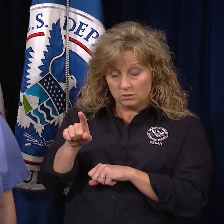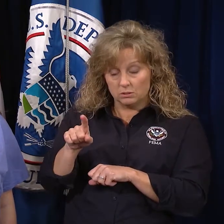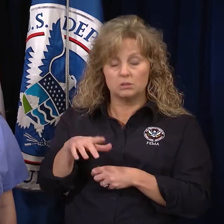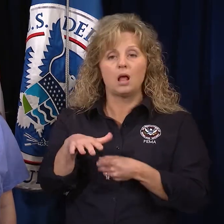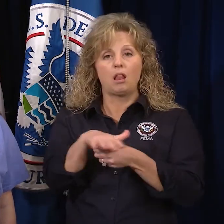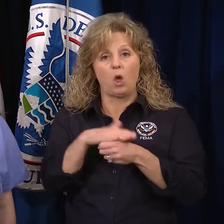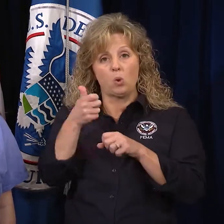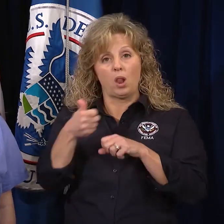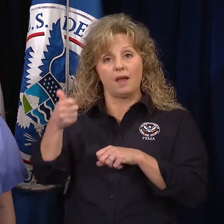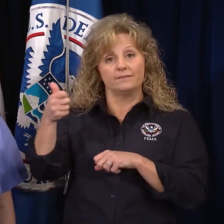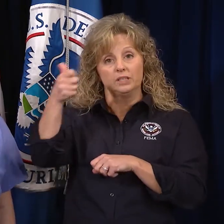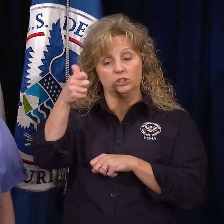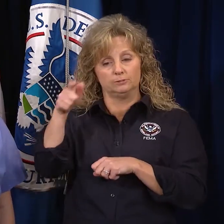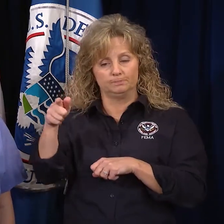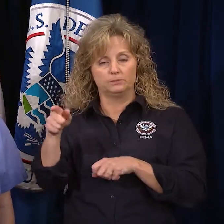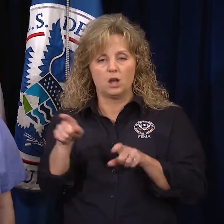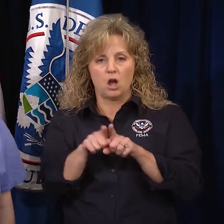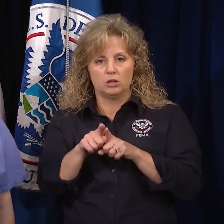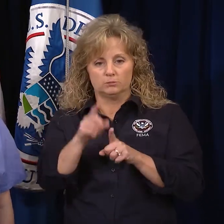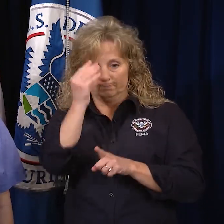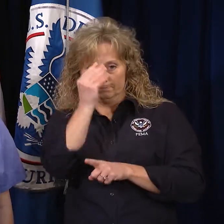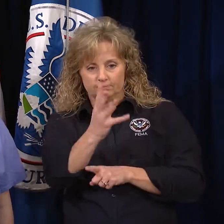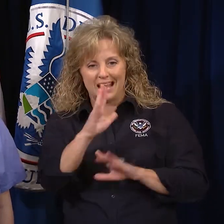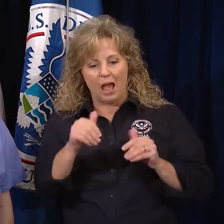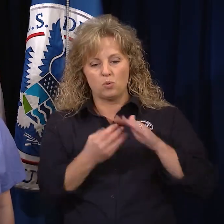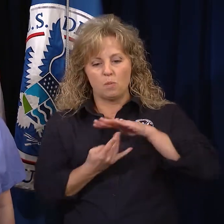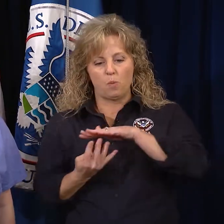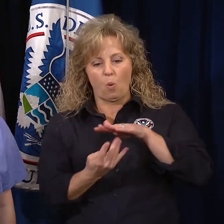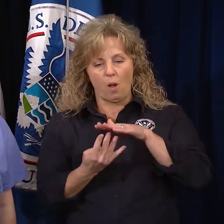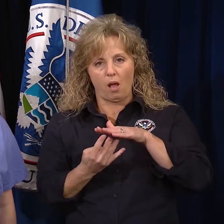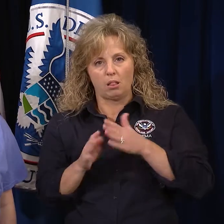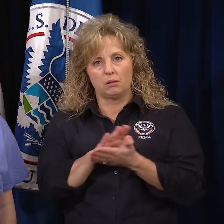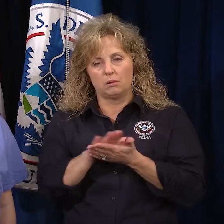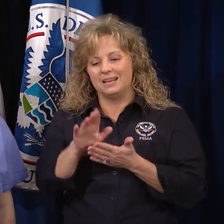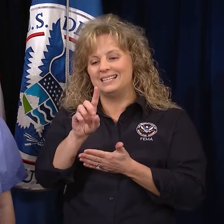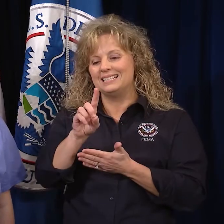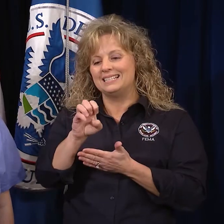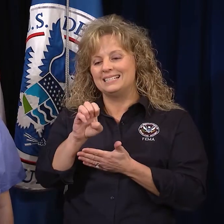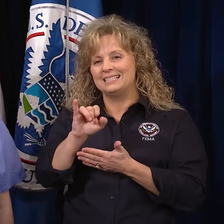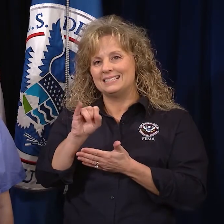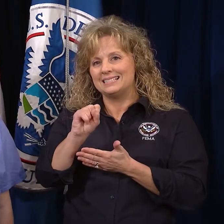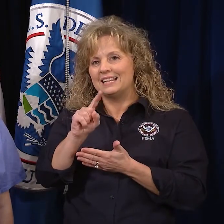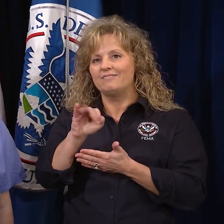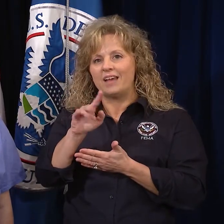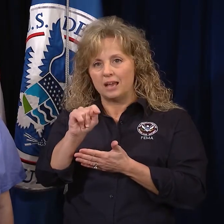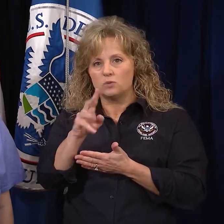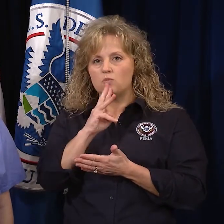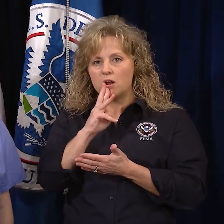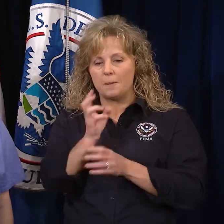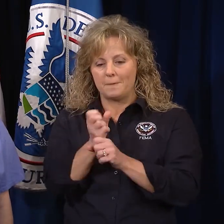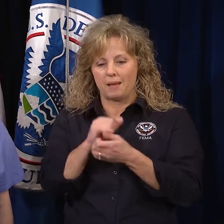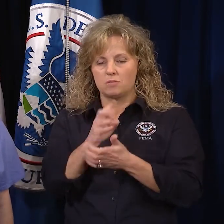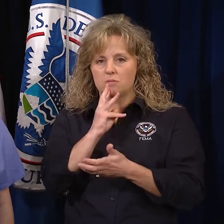Local officials can also tell you how to boil or disinfect water to make it safe.